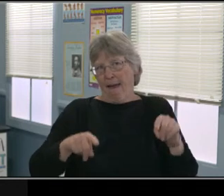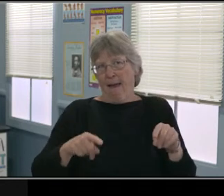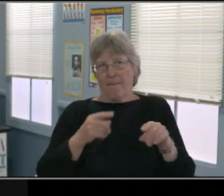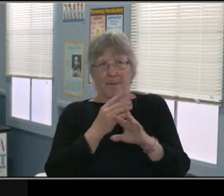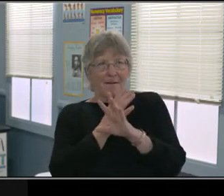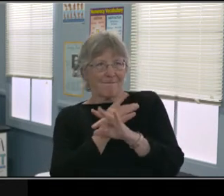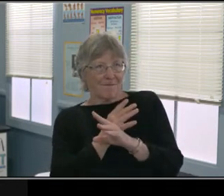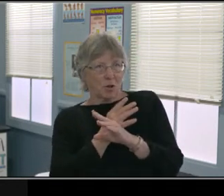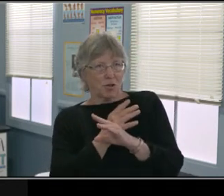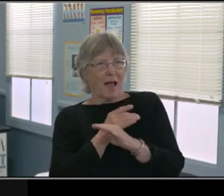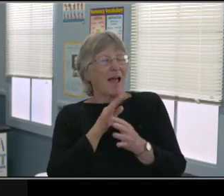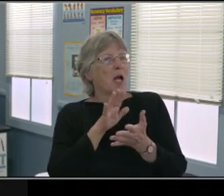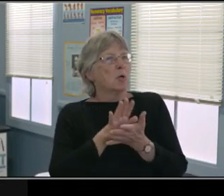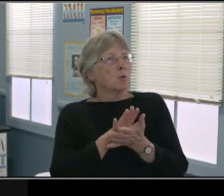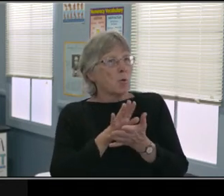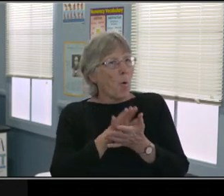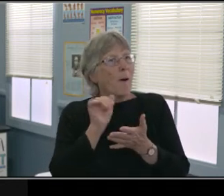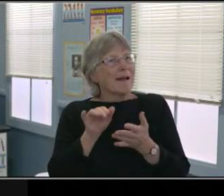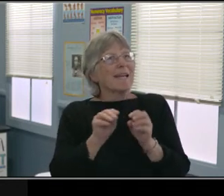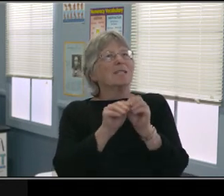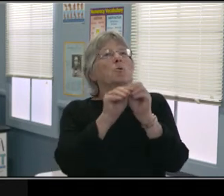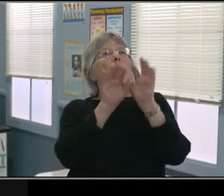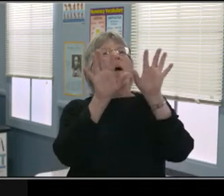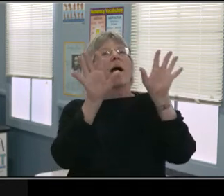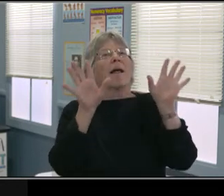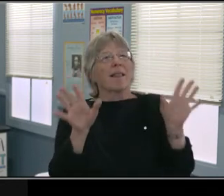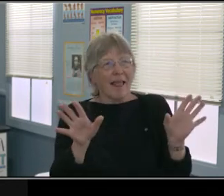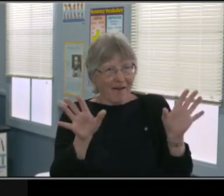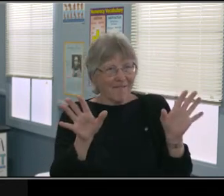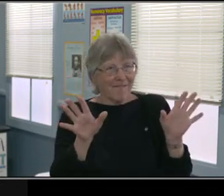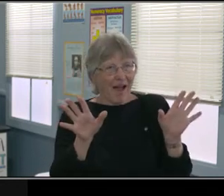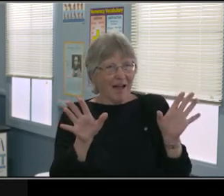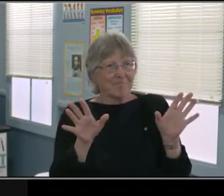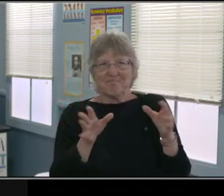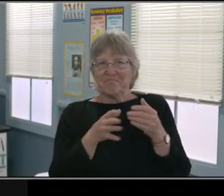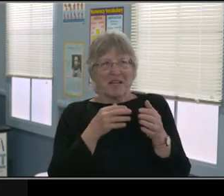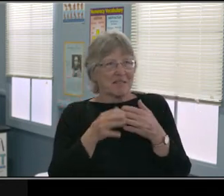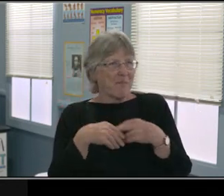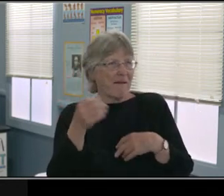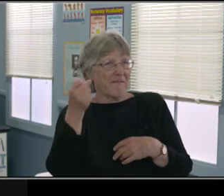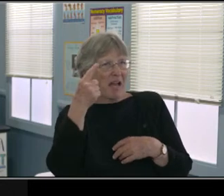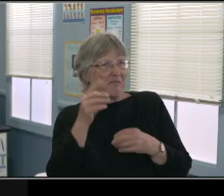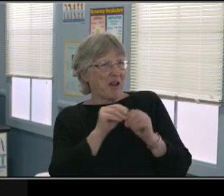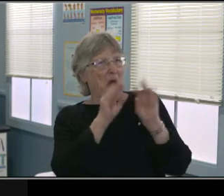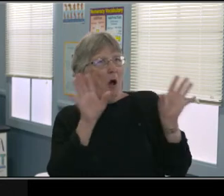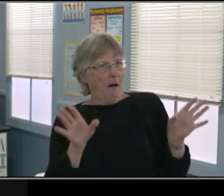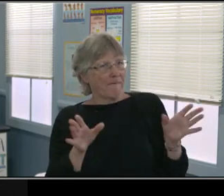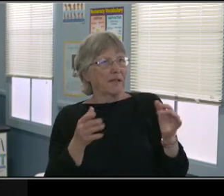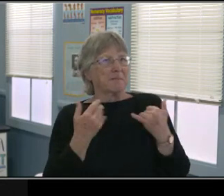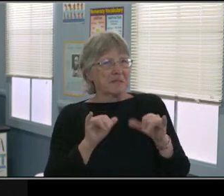The impact from March to July was I think a little more on parents